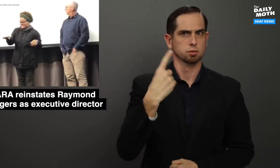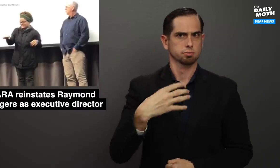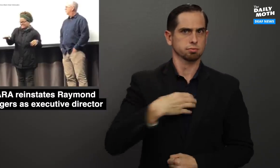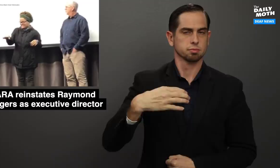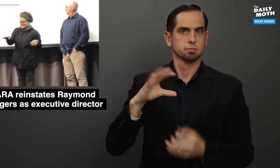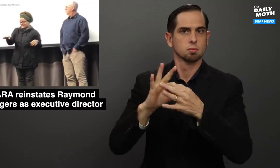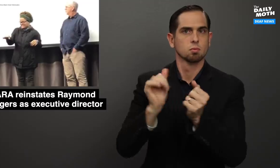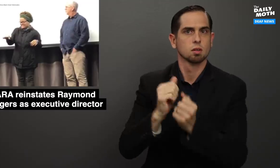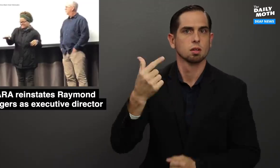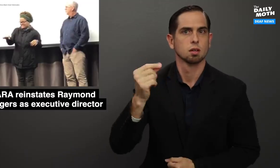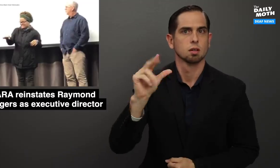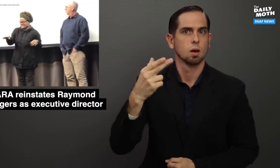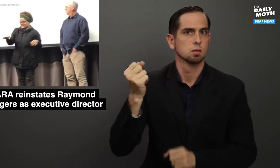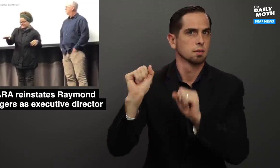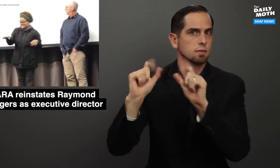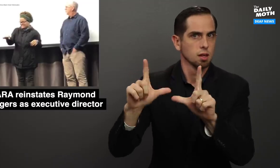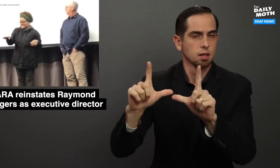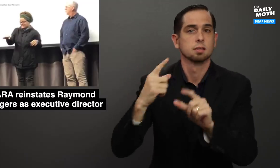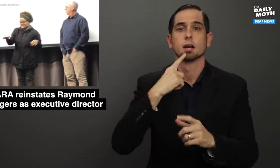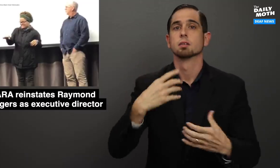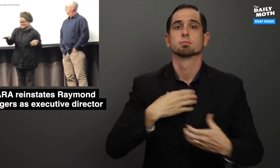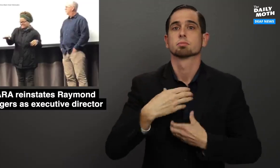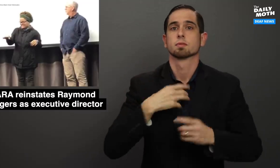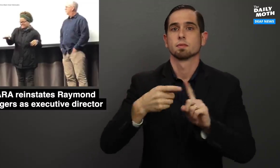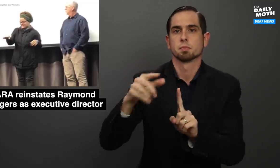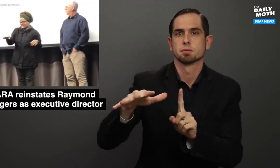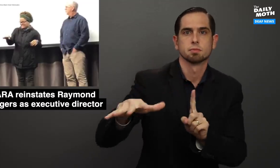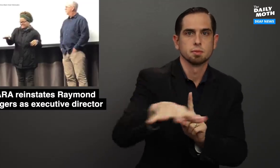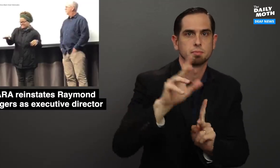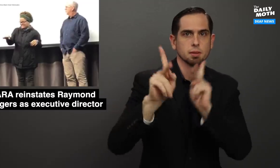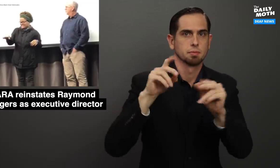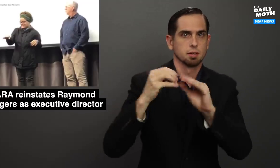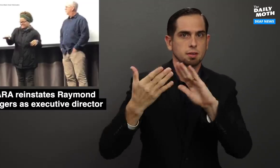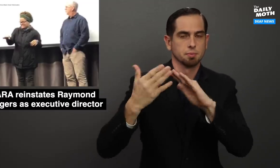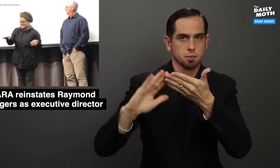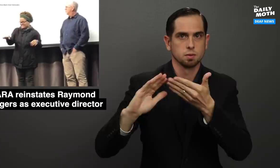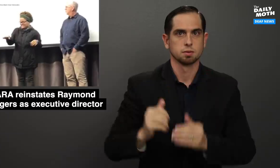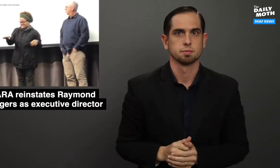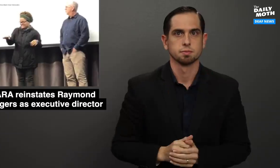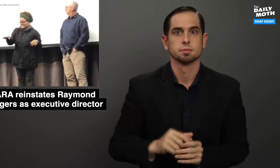the initial complaint about Gough's vlog, but that it came from people in the community.